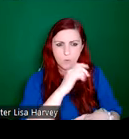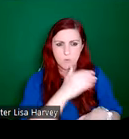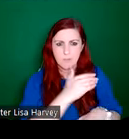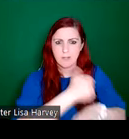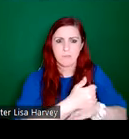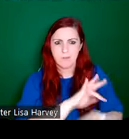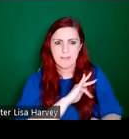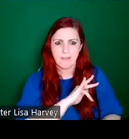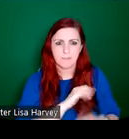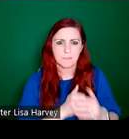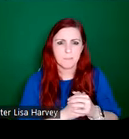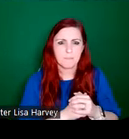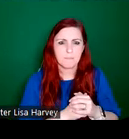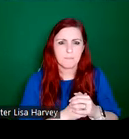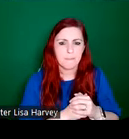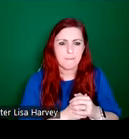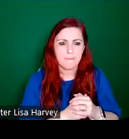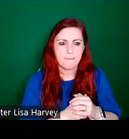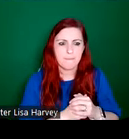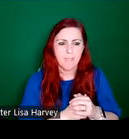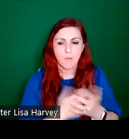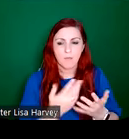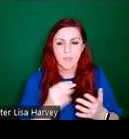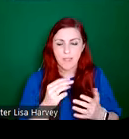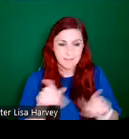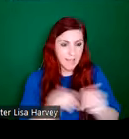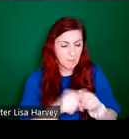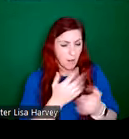And this was particularly important and beneficial for women artists. So the key